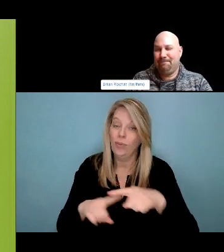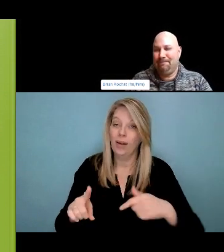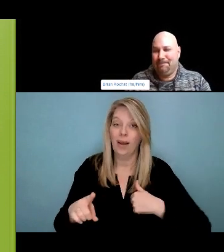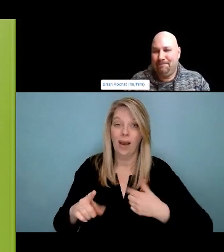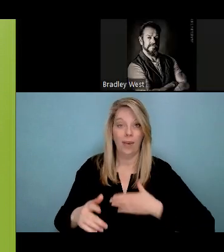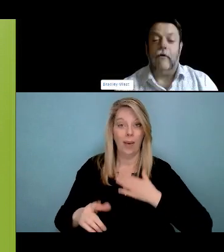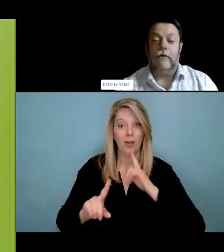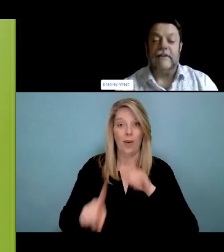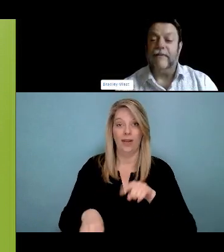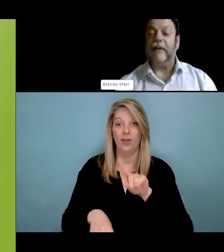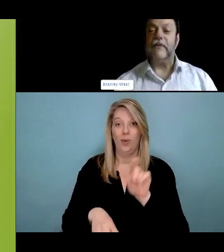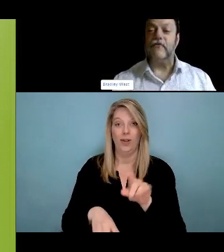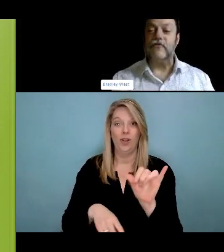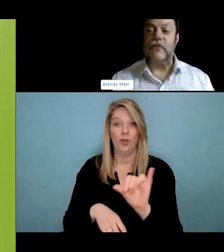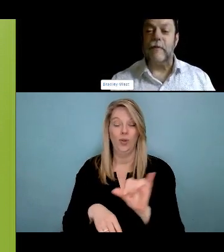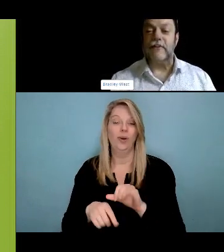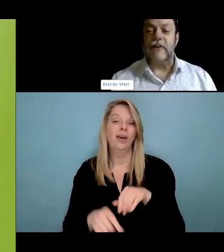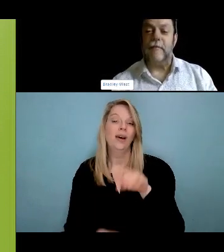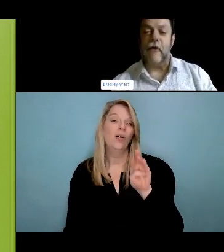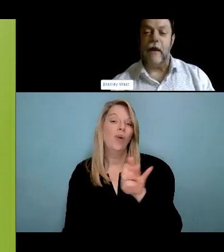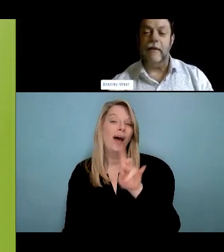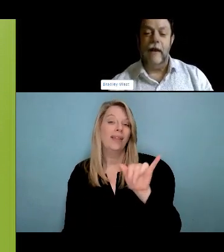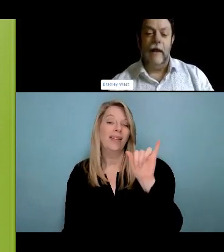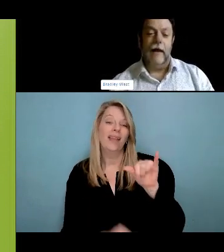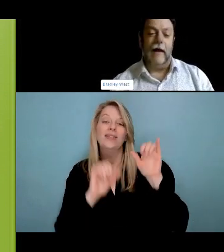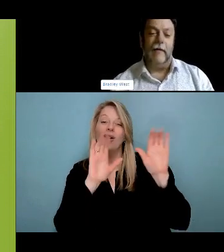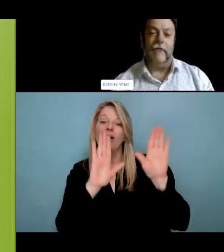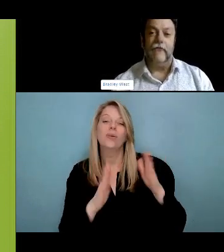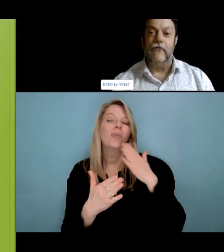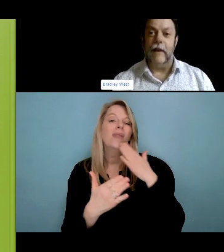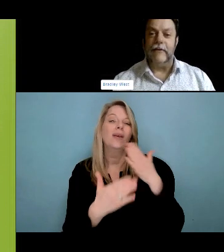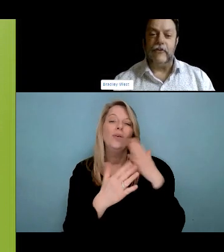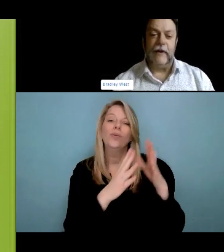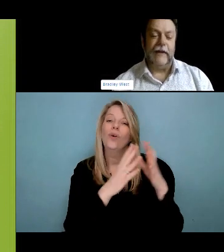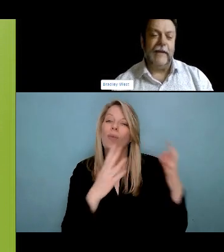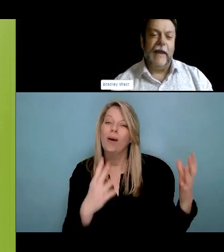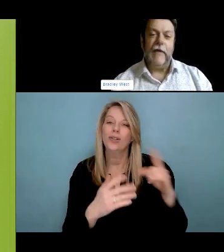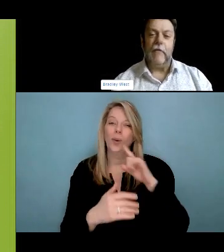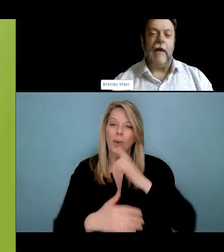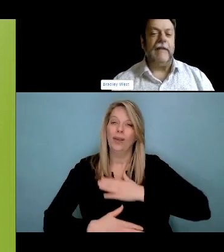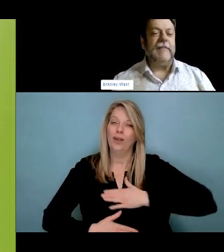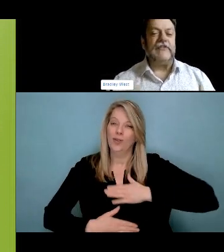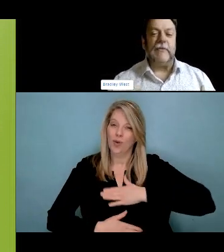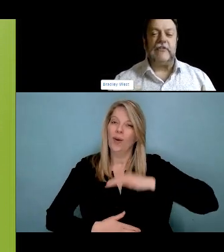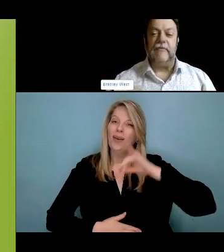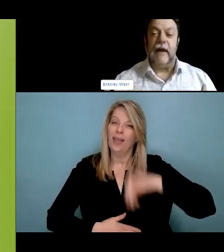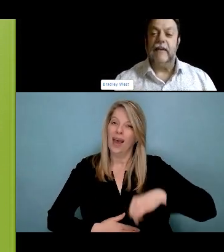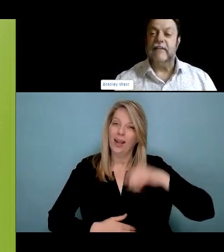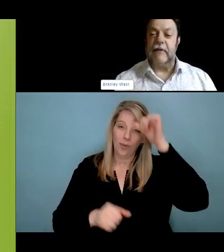You need to apply it. So we need to bring our culture back to life. And so we returned